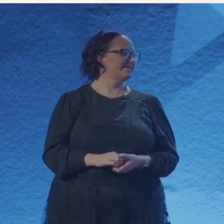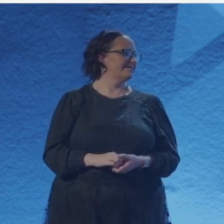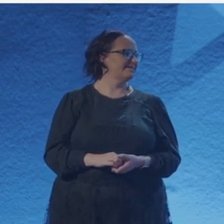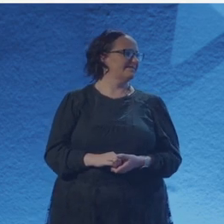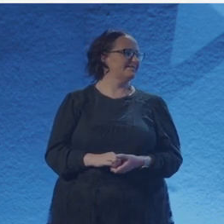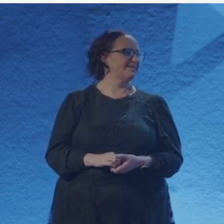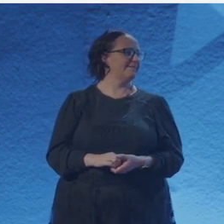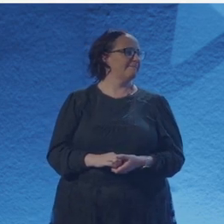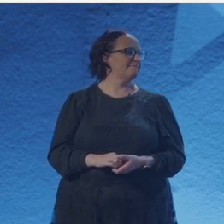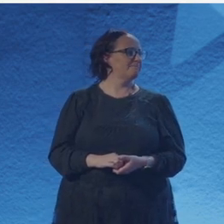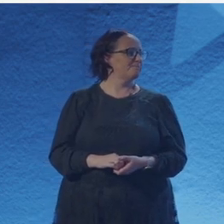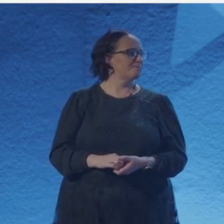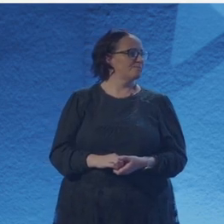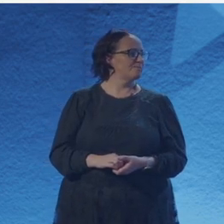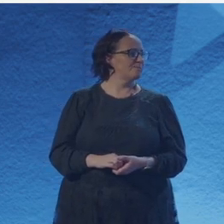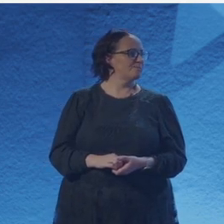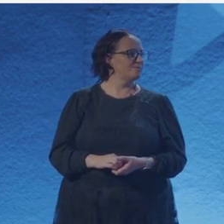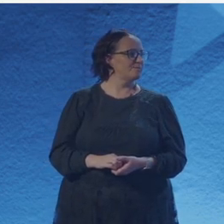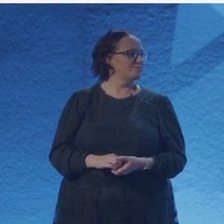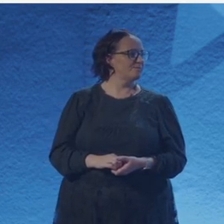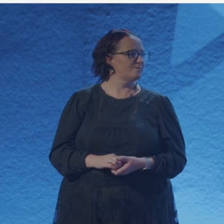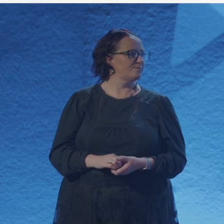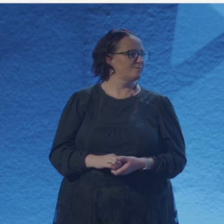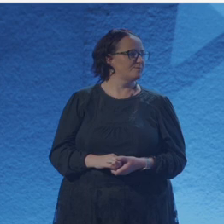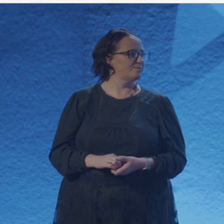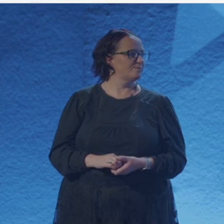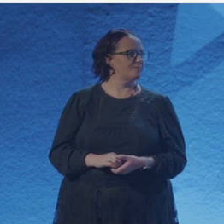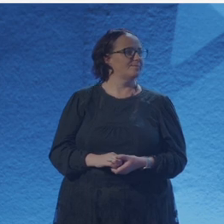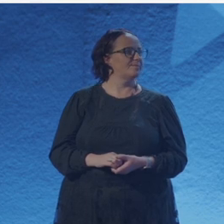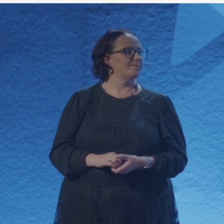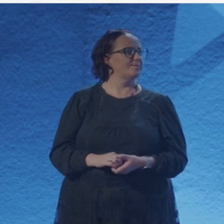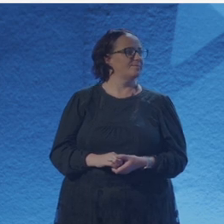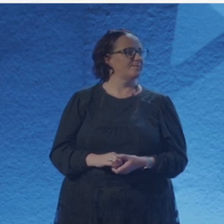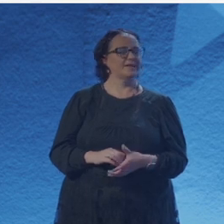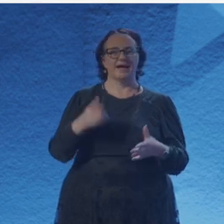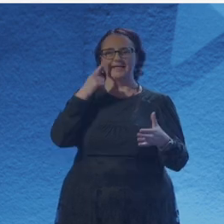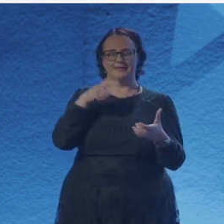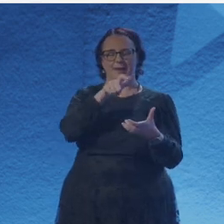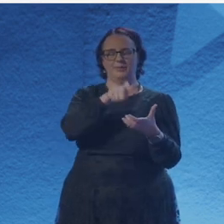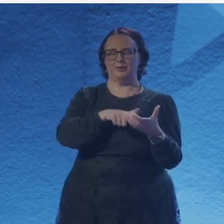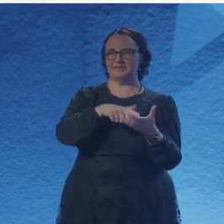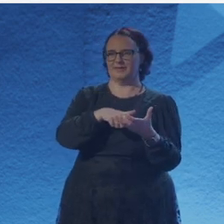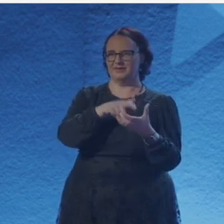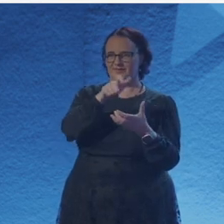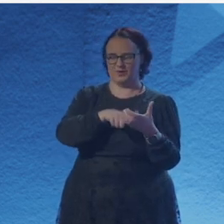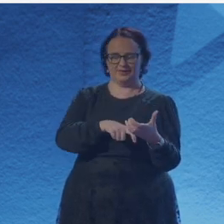Hello, everyone. Thank you so much, Chandrika. That was a beautiful bio, by the way. That was a beautiful introduction. Thank you for that. (You wrote that!)